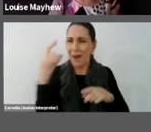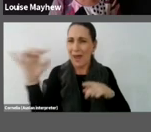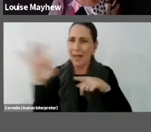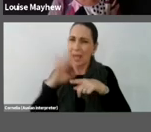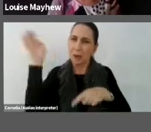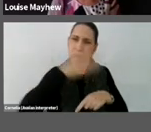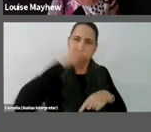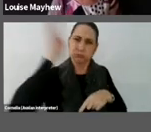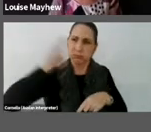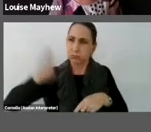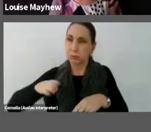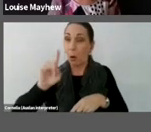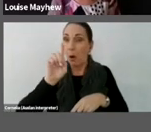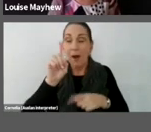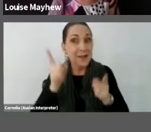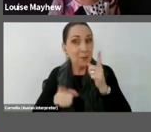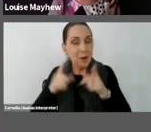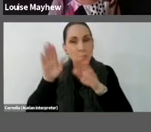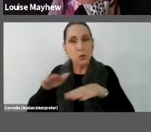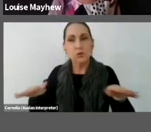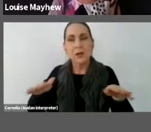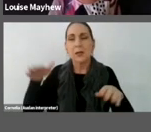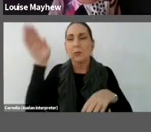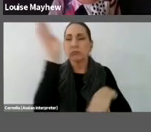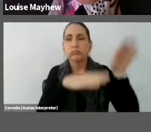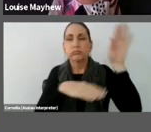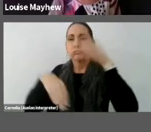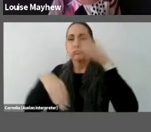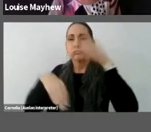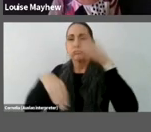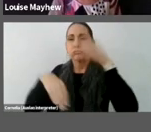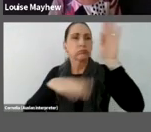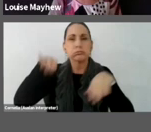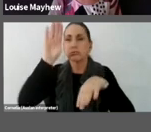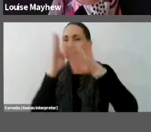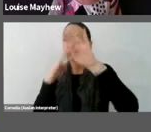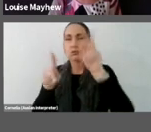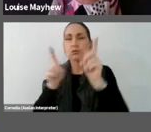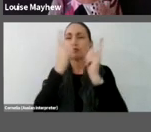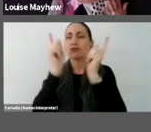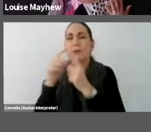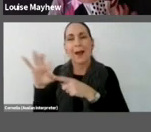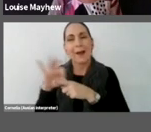they’re swirled and mixed together in little little bits.